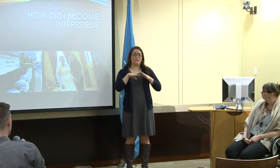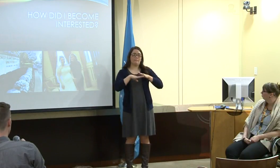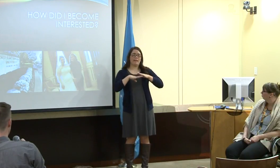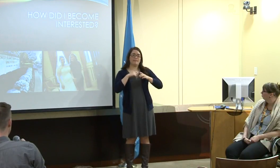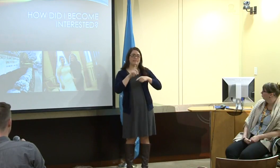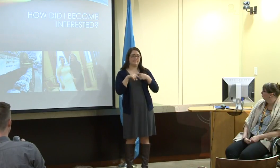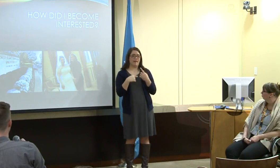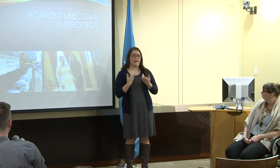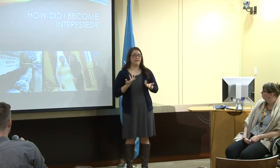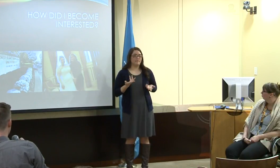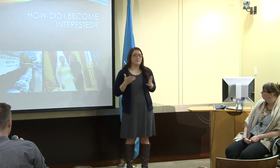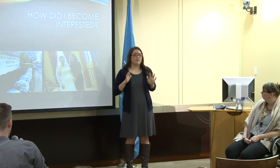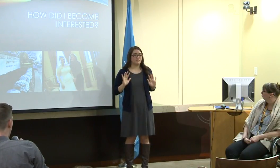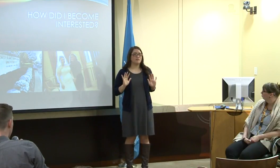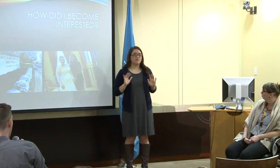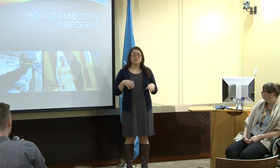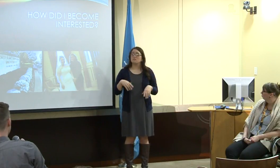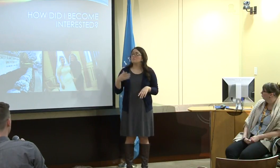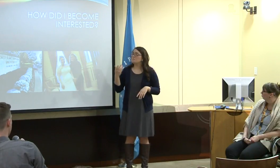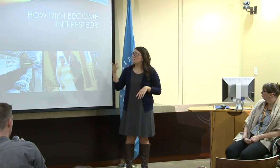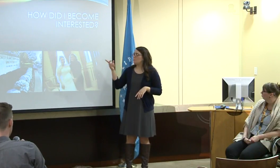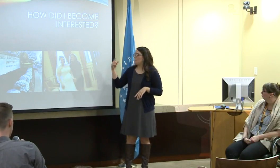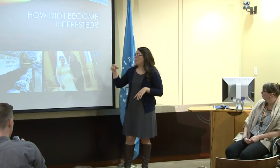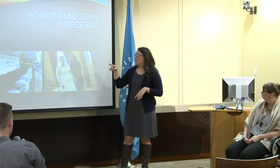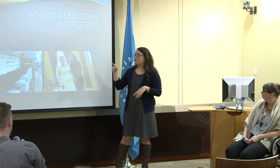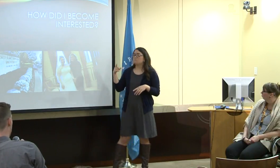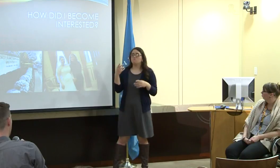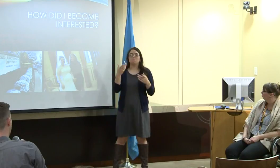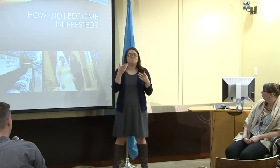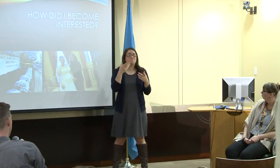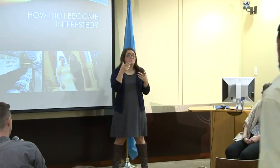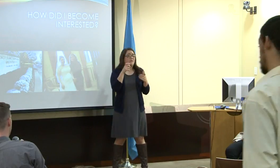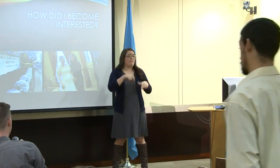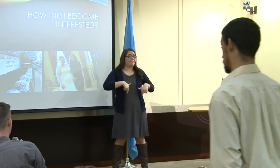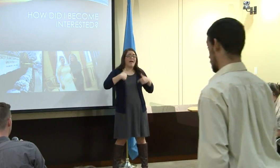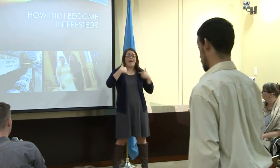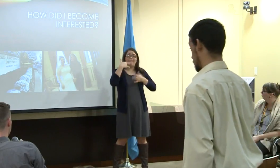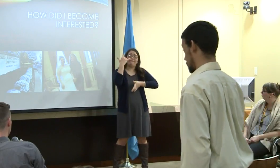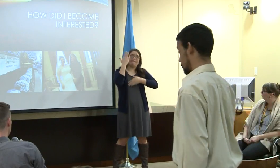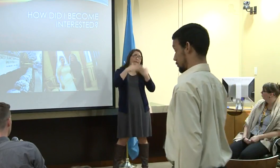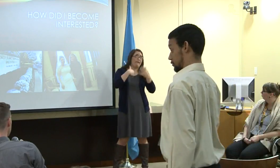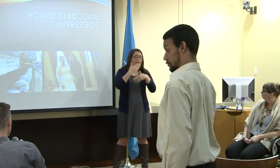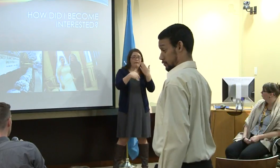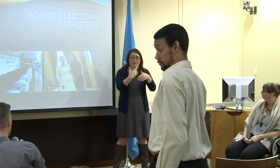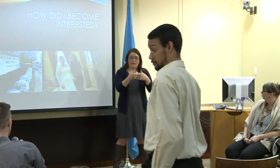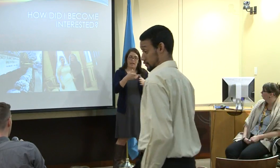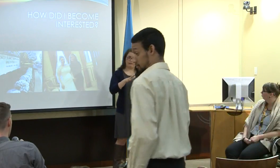some of the basic colors, and some basic language exposure at that time.